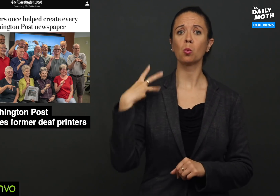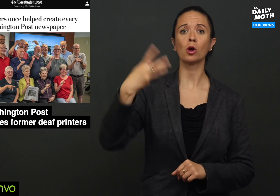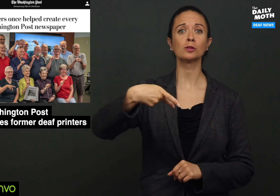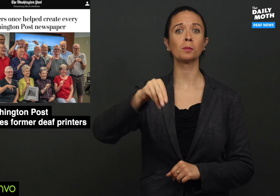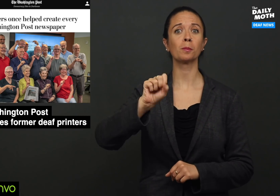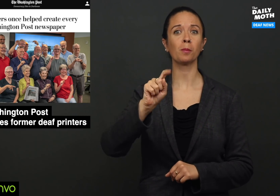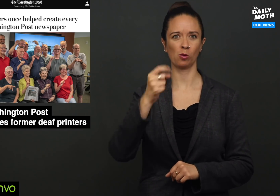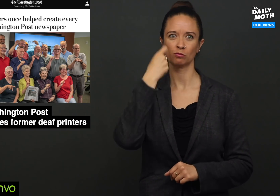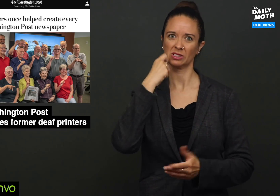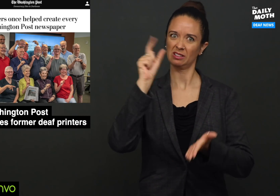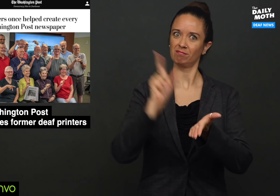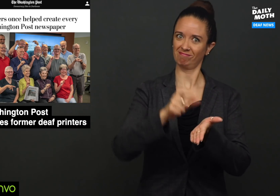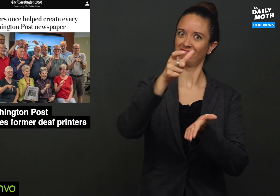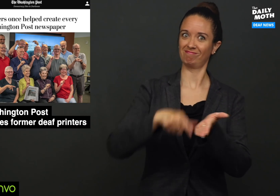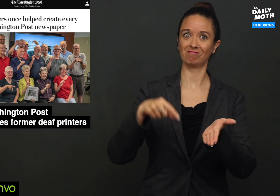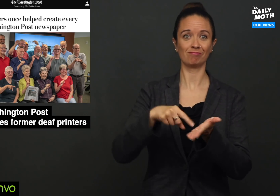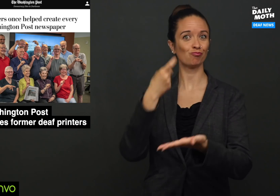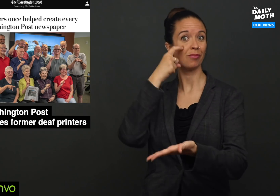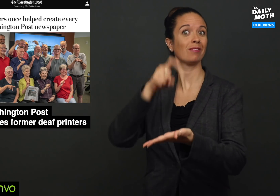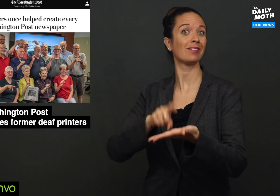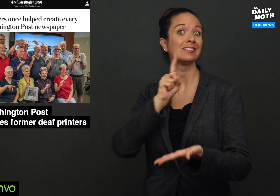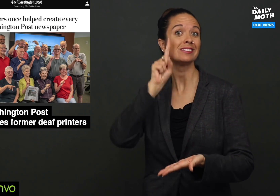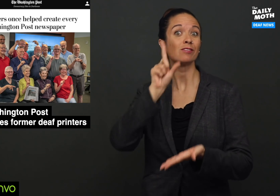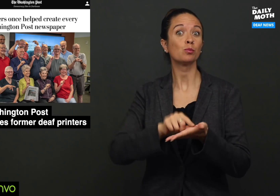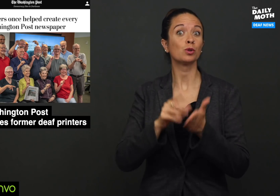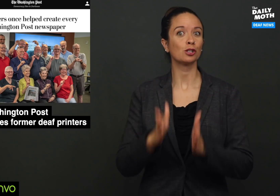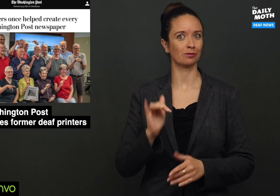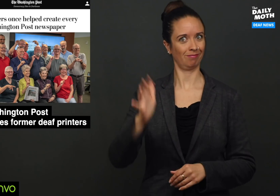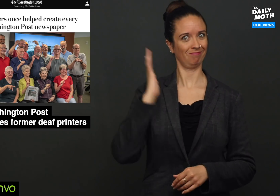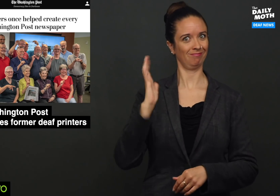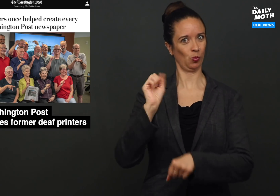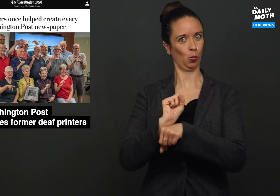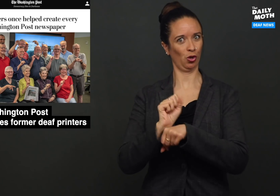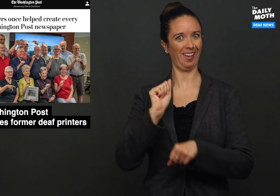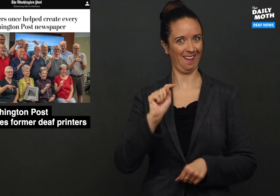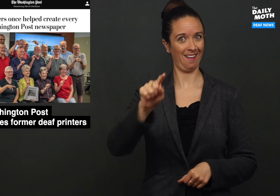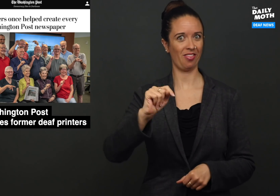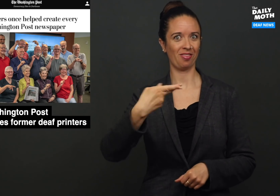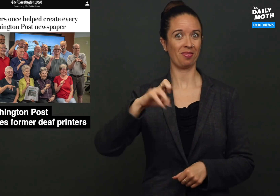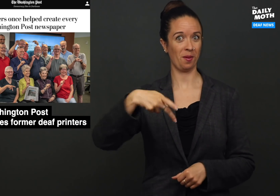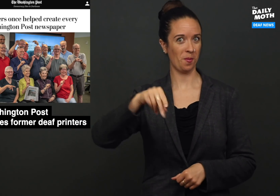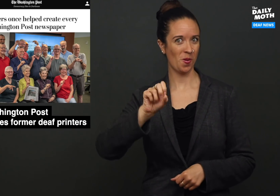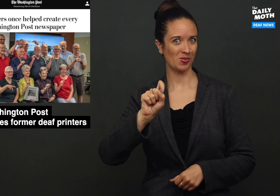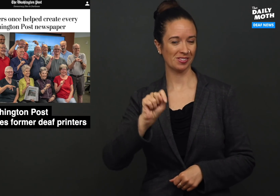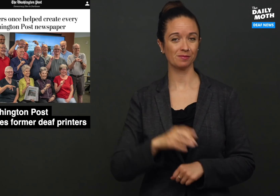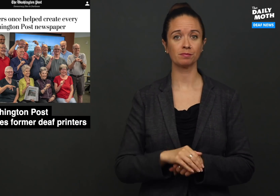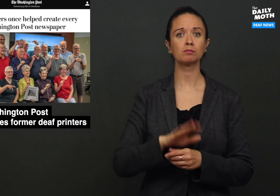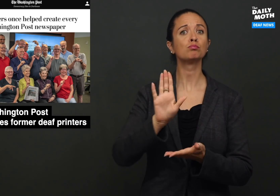The Washington Post recently published an article recognizing the deaf printers that used to work at The Post.